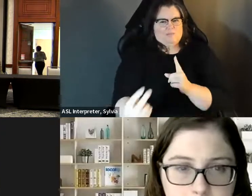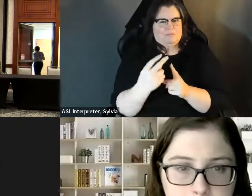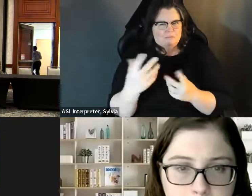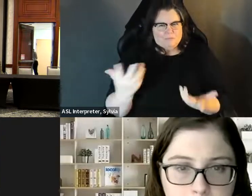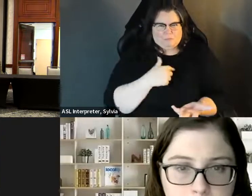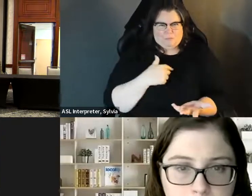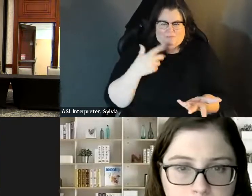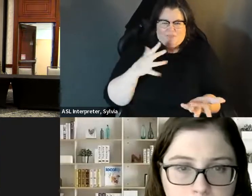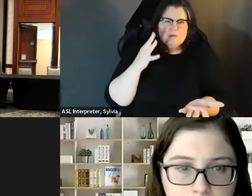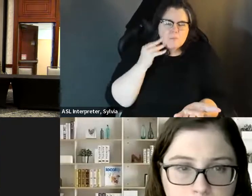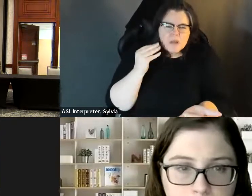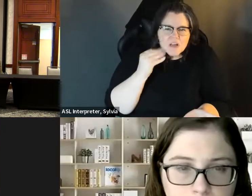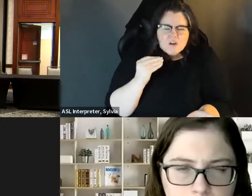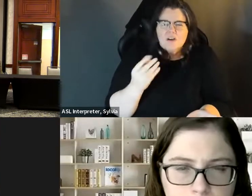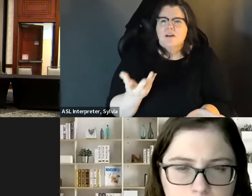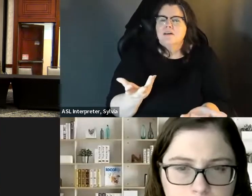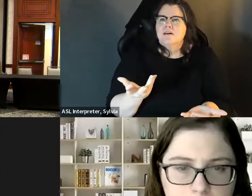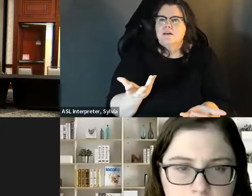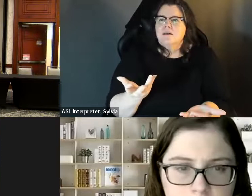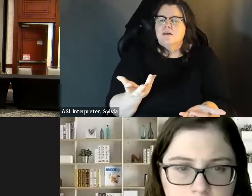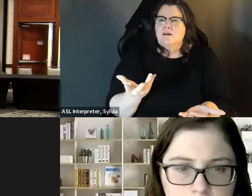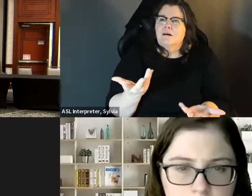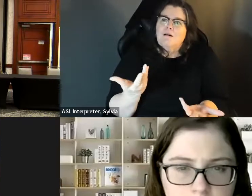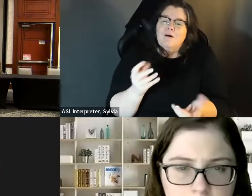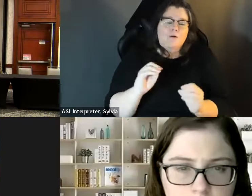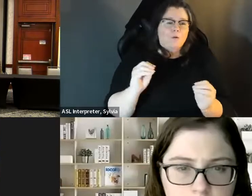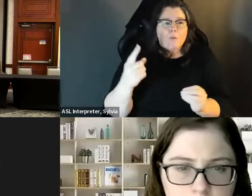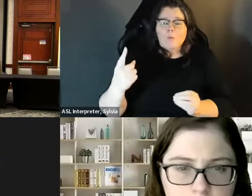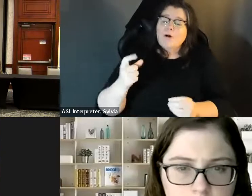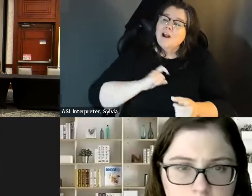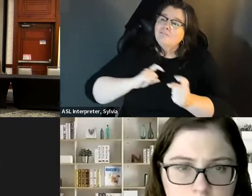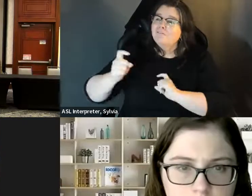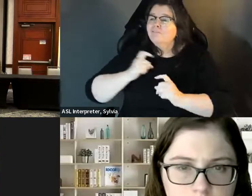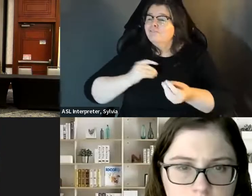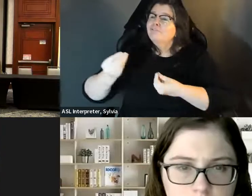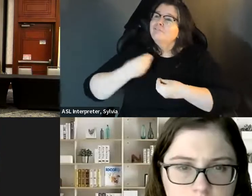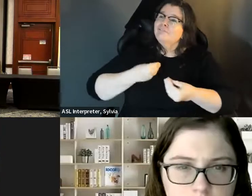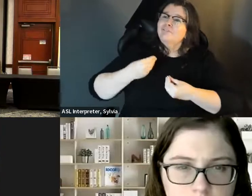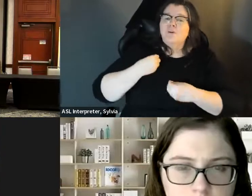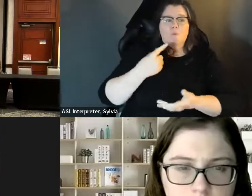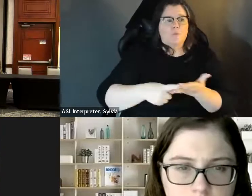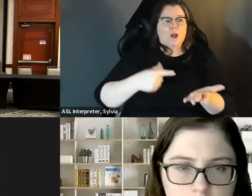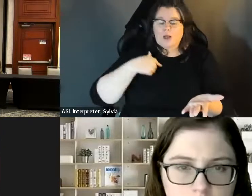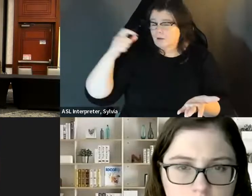I think that's really important, because we truly do. We've been there. of aspects, I think that's really important because we